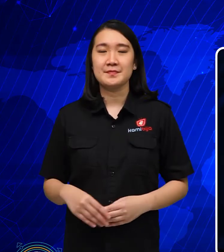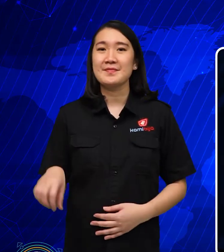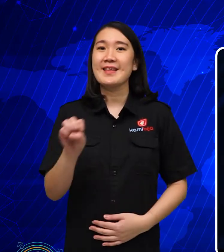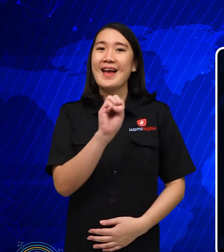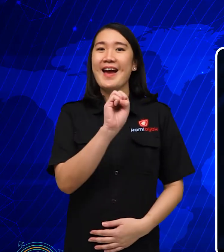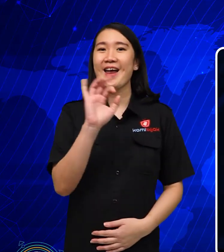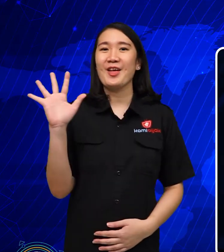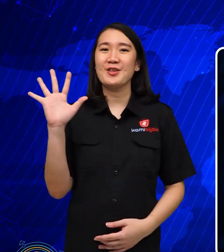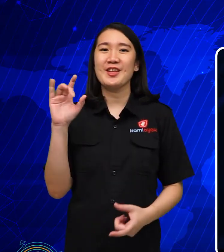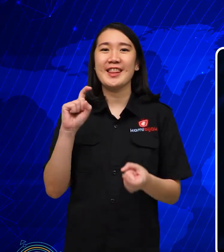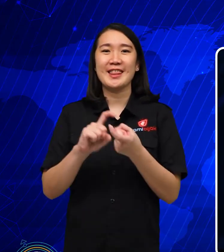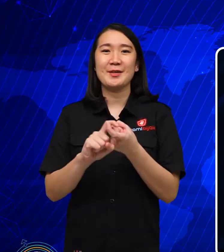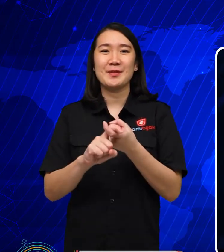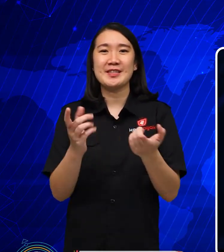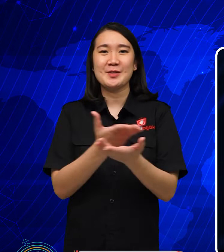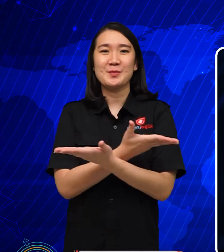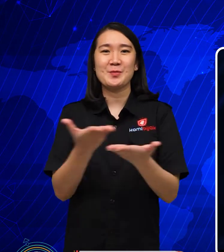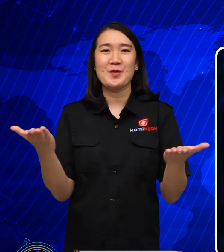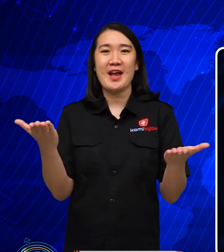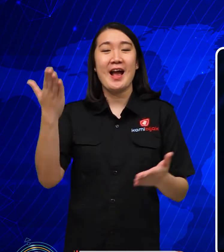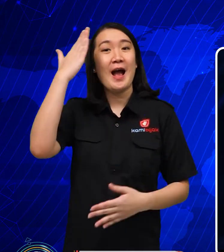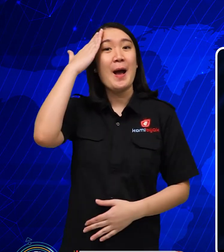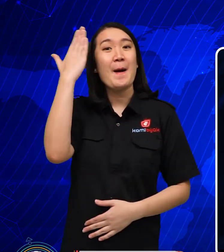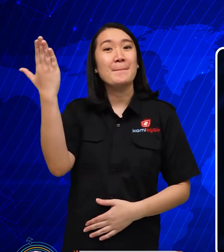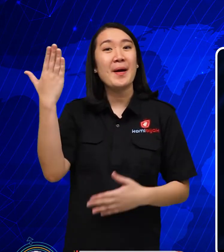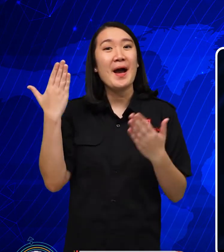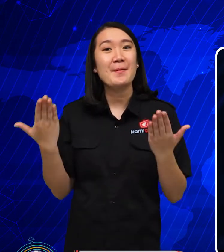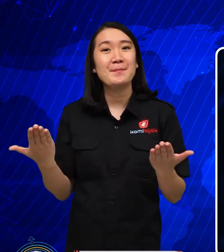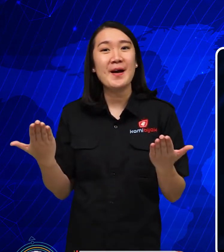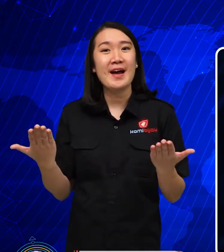Hello all friends, how are you?